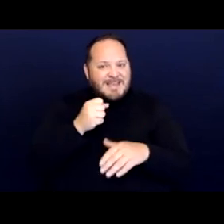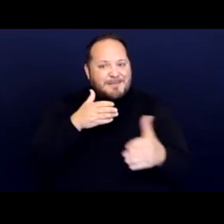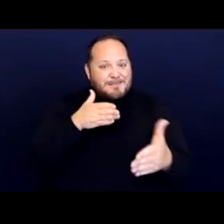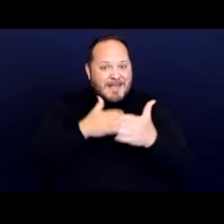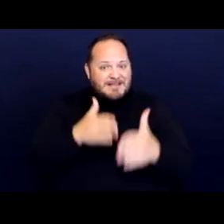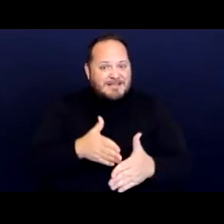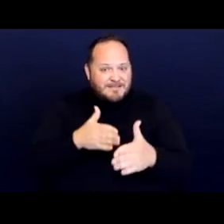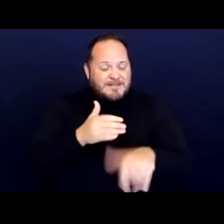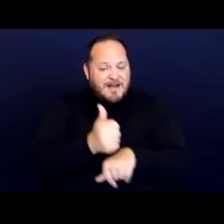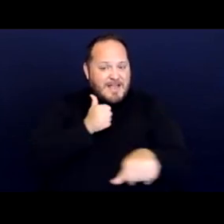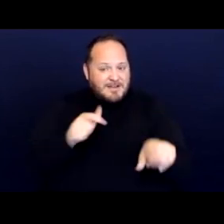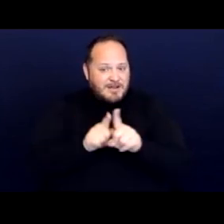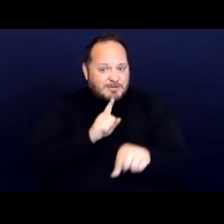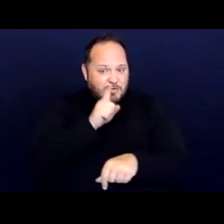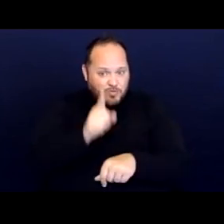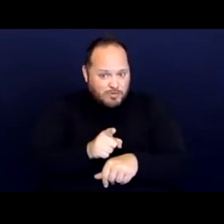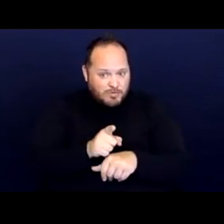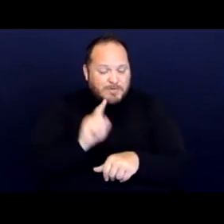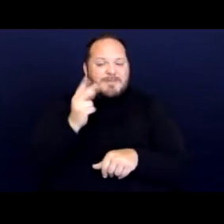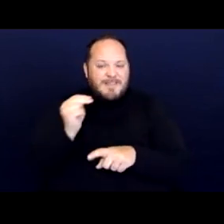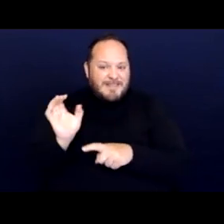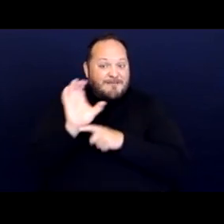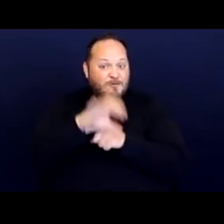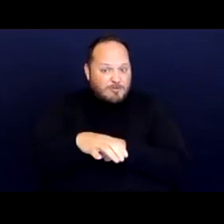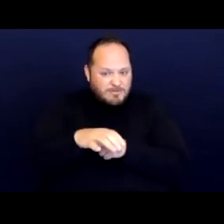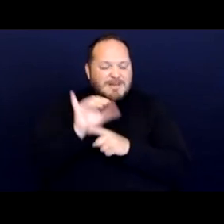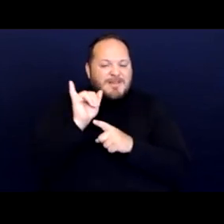its enforcement burdens, disabled persons